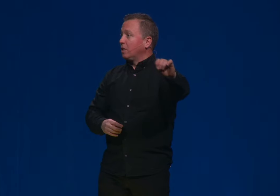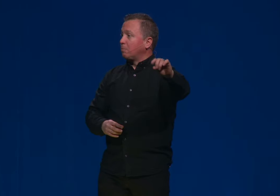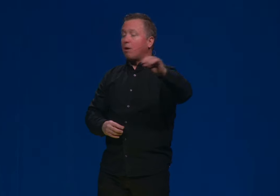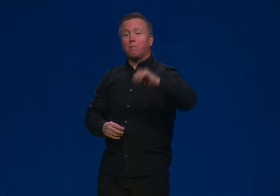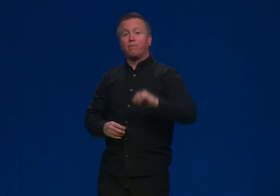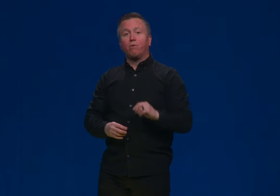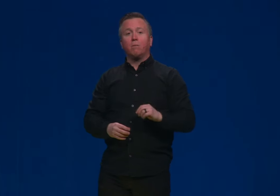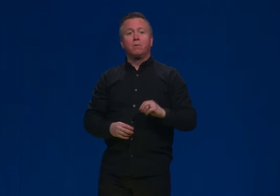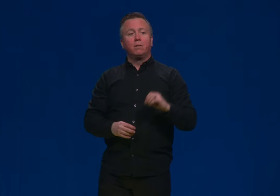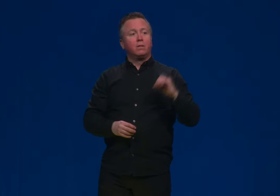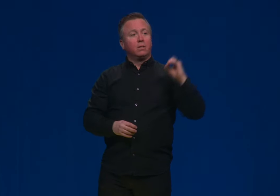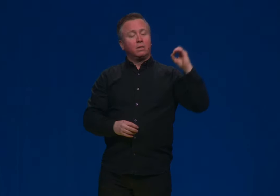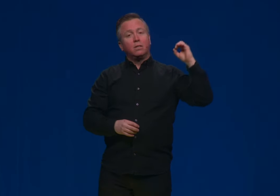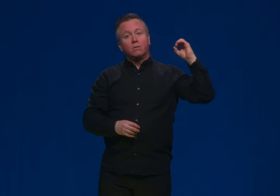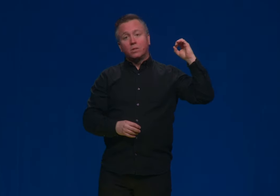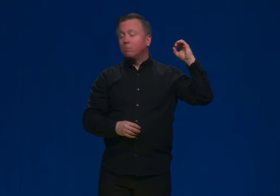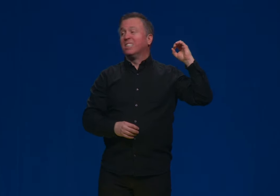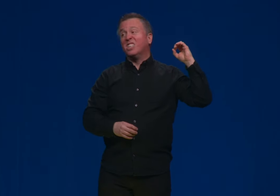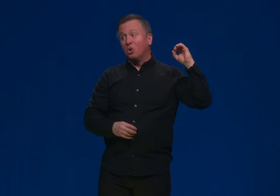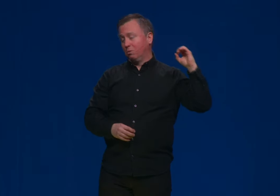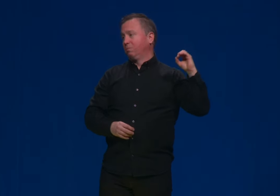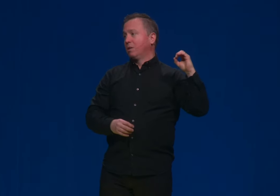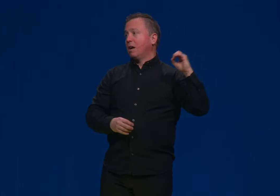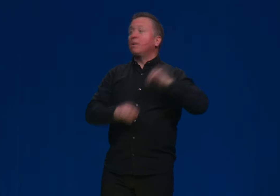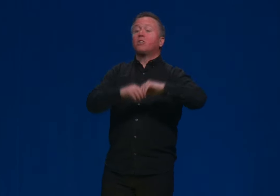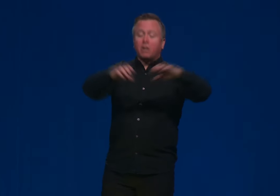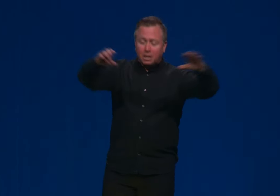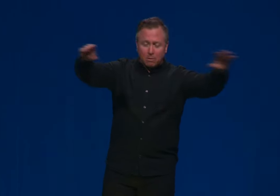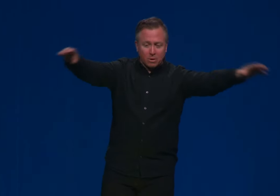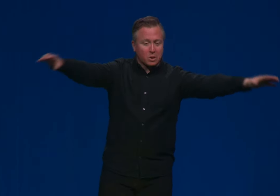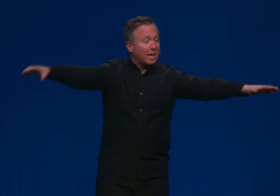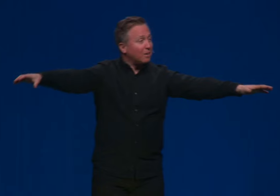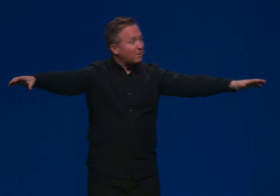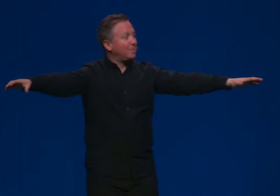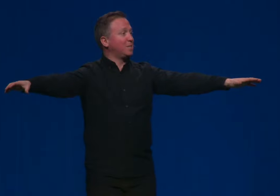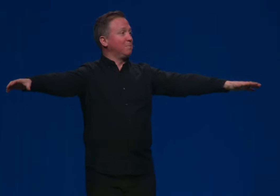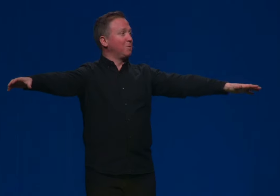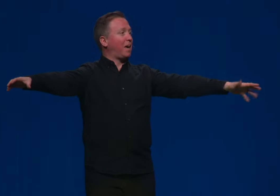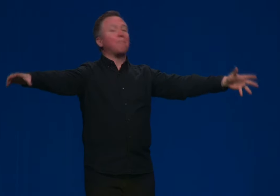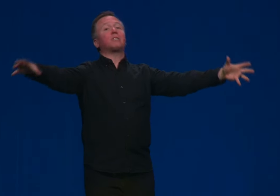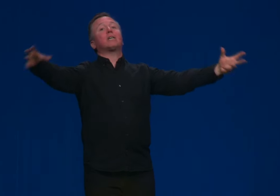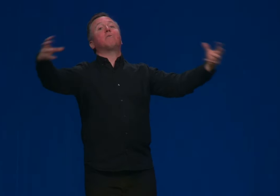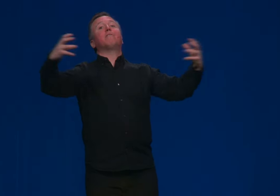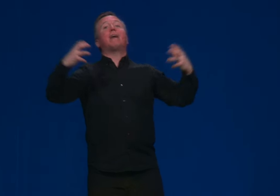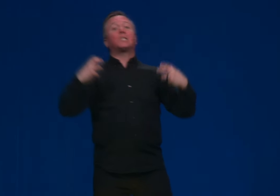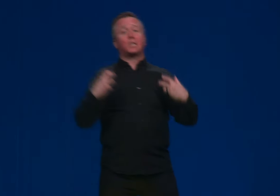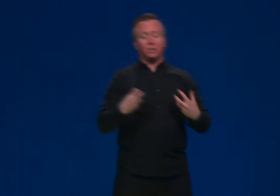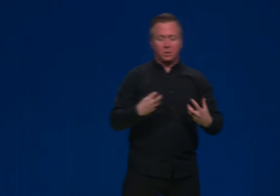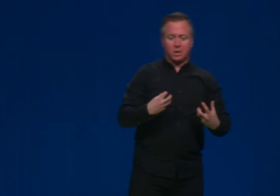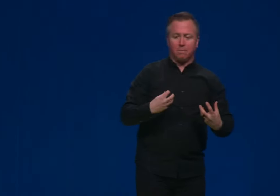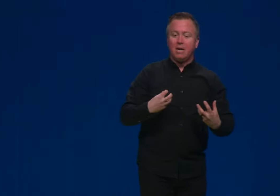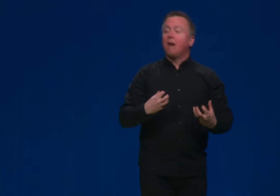in the proper form still be zero. I'm not talking about your skeletal system, okay? I'm not talking about your vascular system.